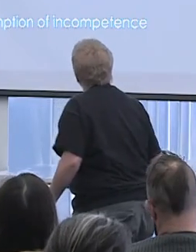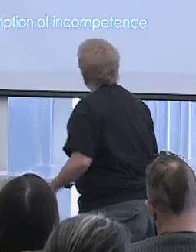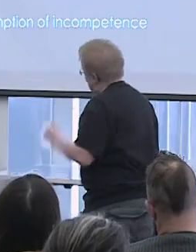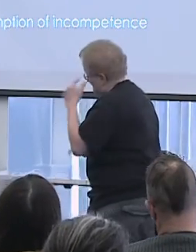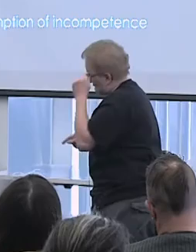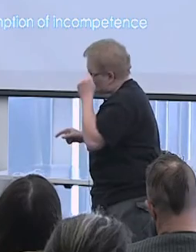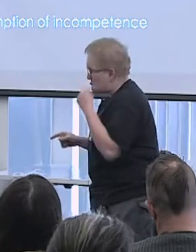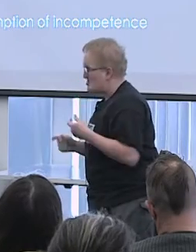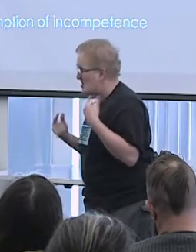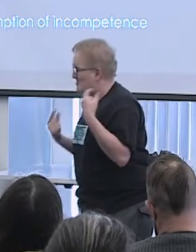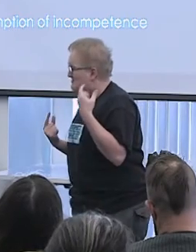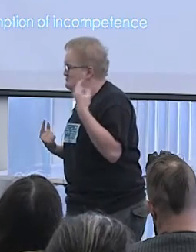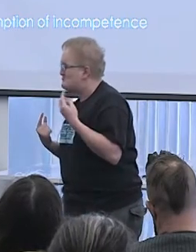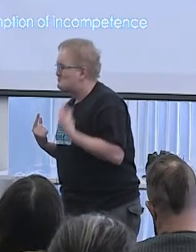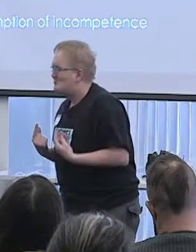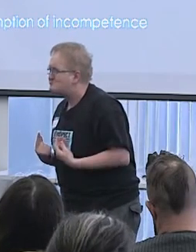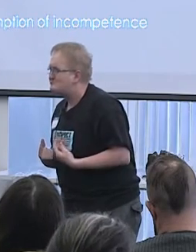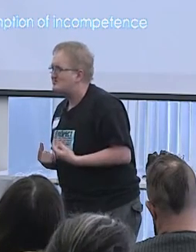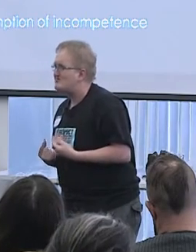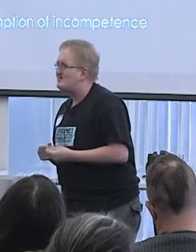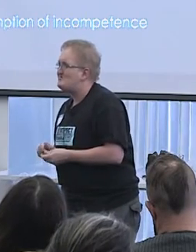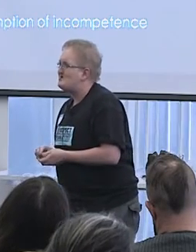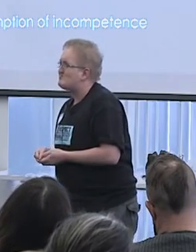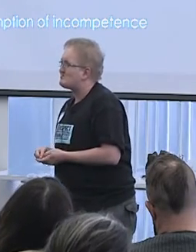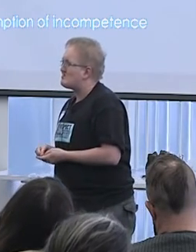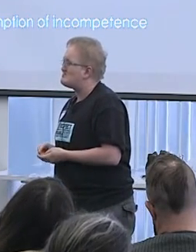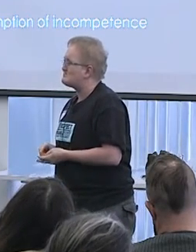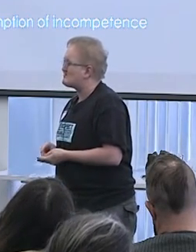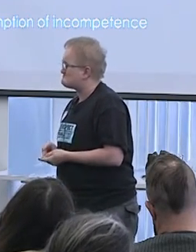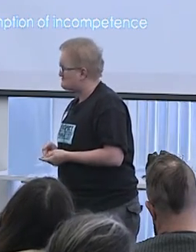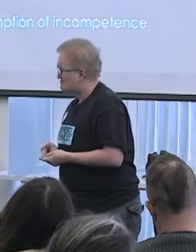There is also some ideas that are framed as being